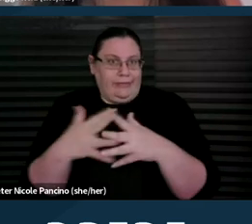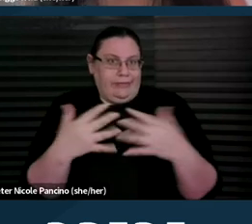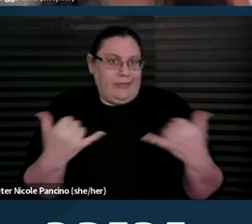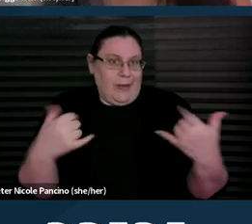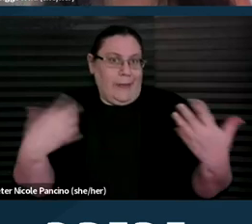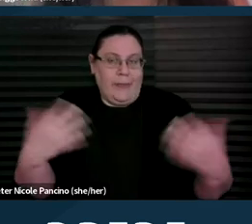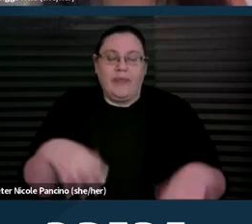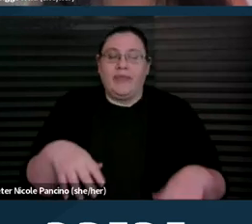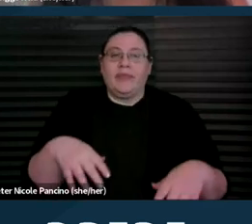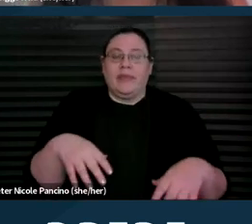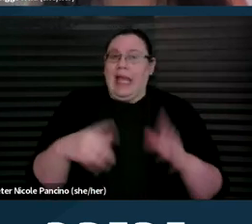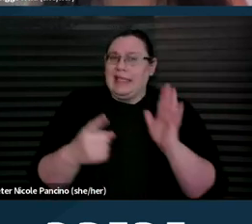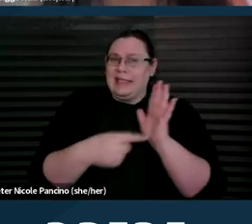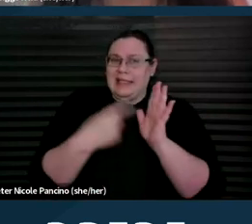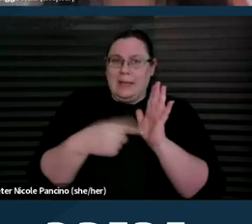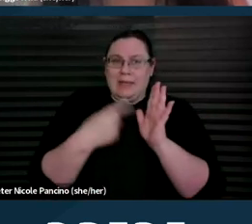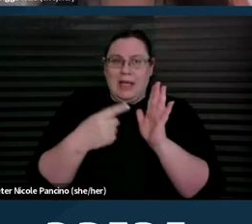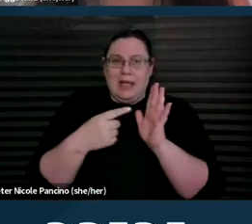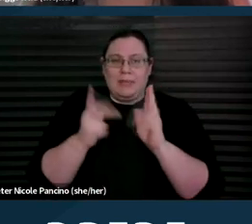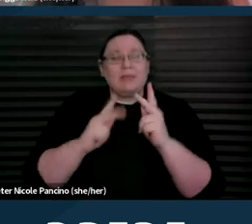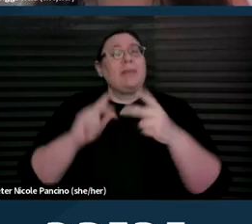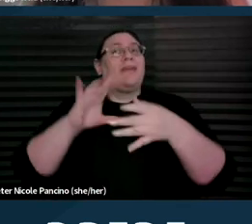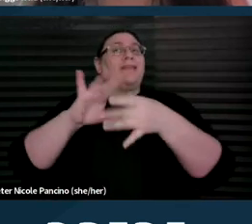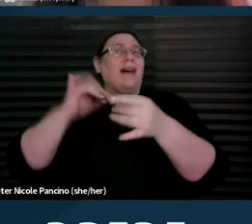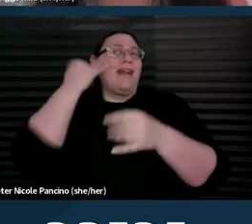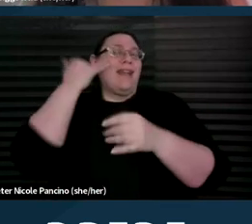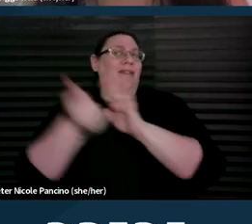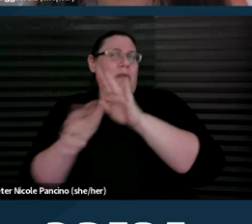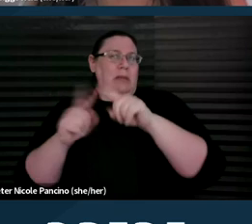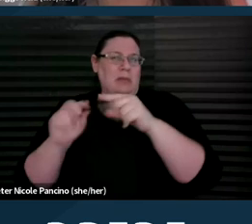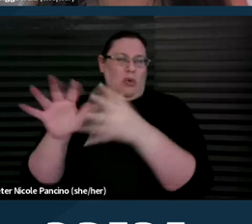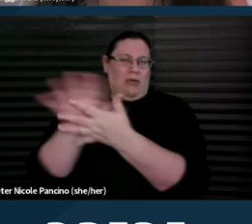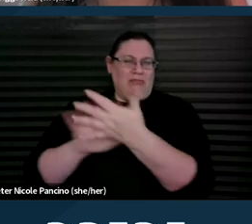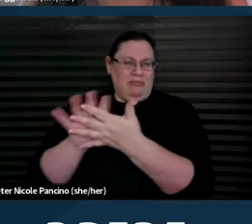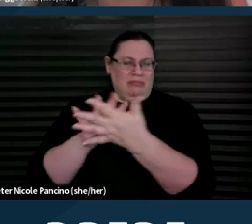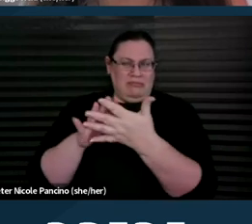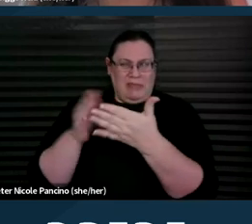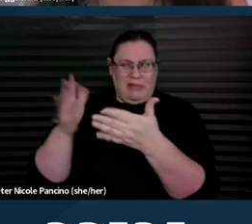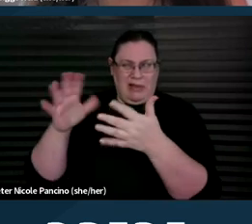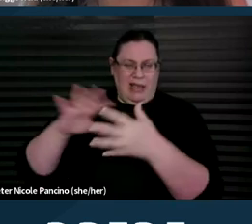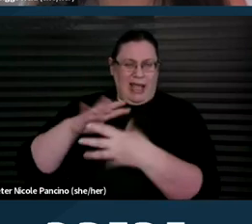and can sometimes be talked about kind of abstractly. So medication abortion is also known